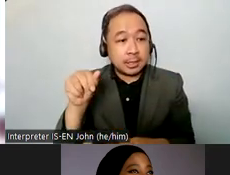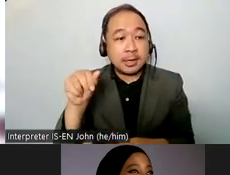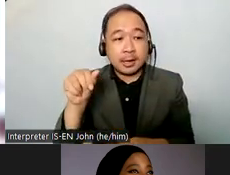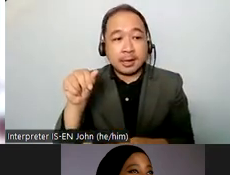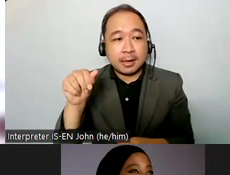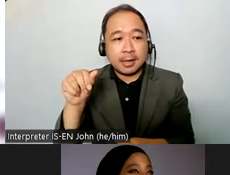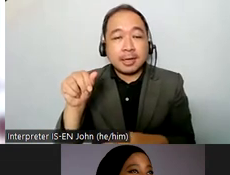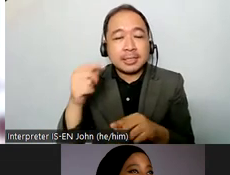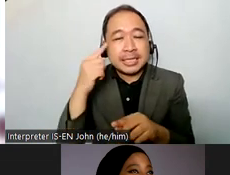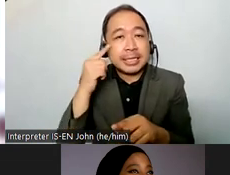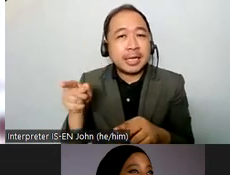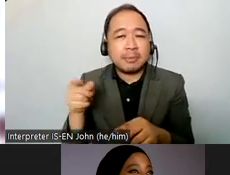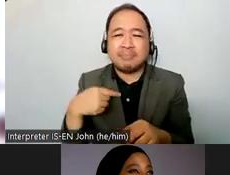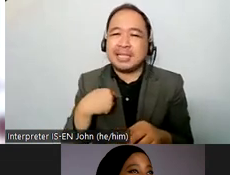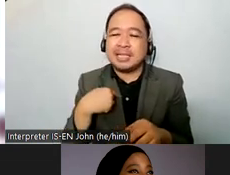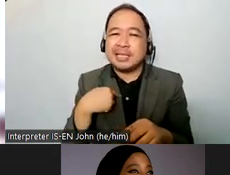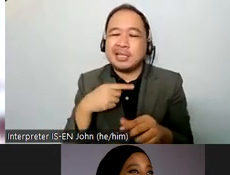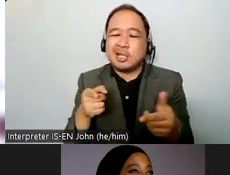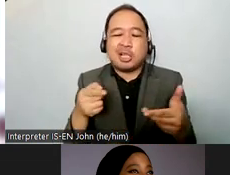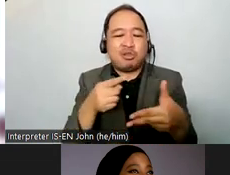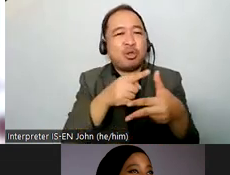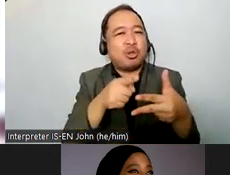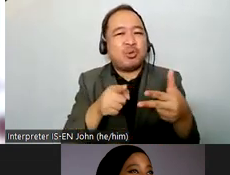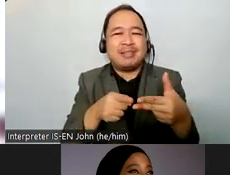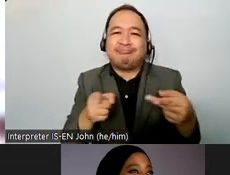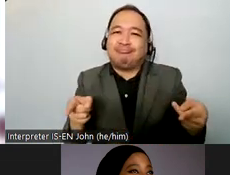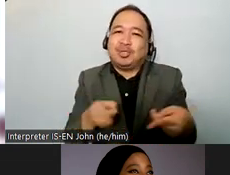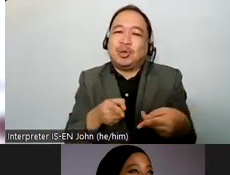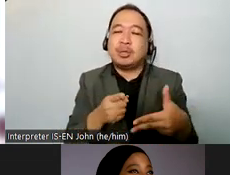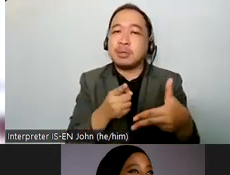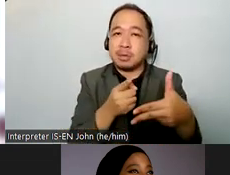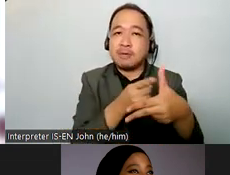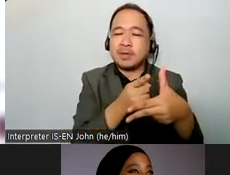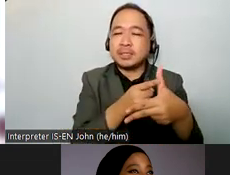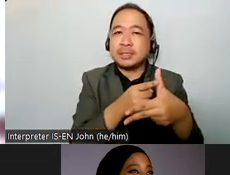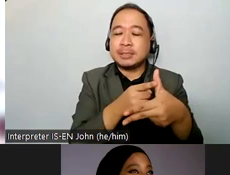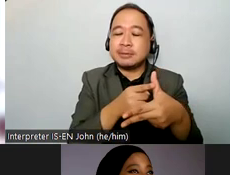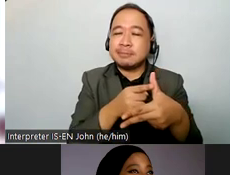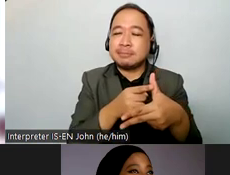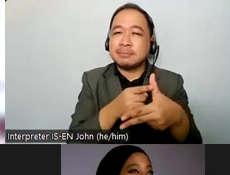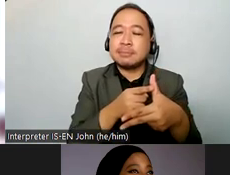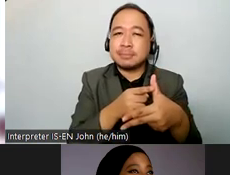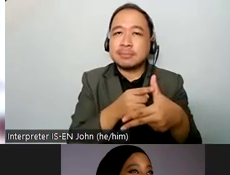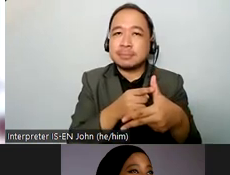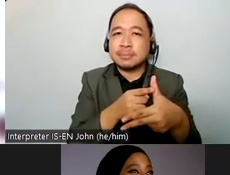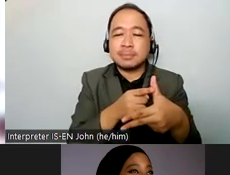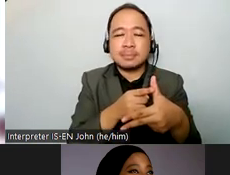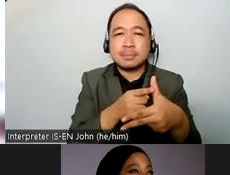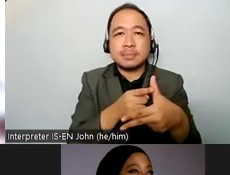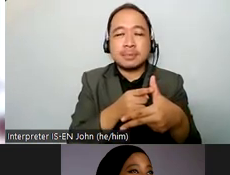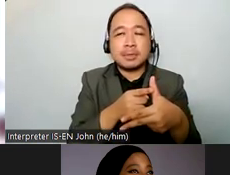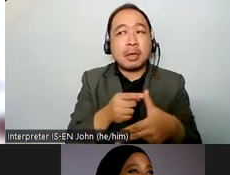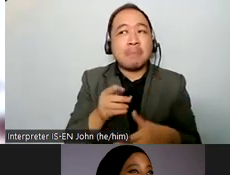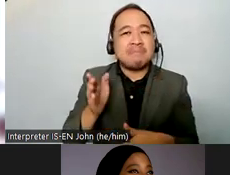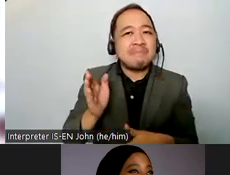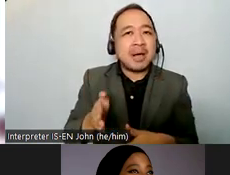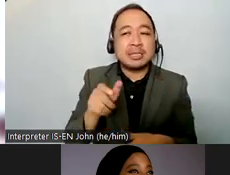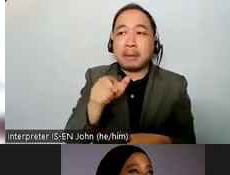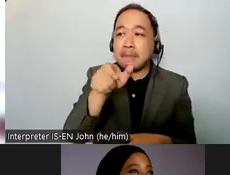three short points one it's really important that people who are survivors of institutionalization